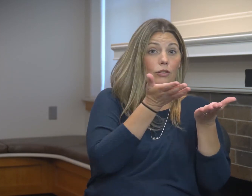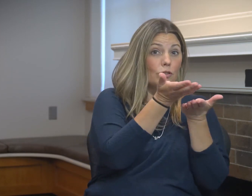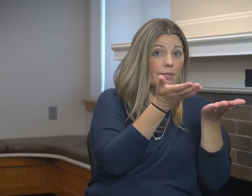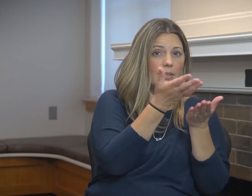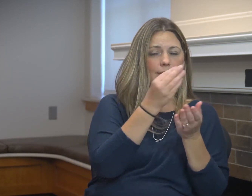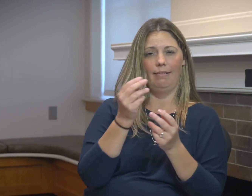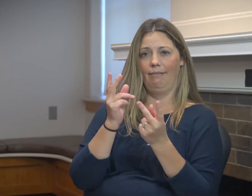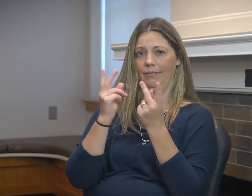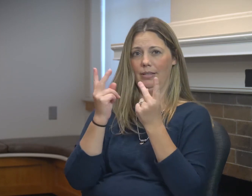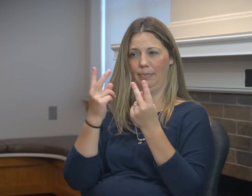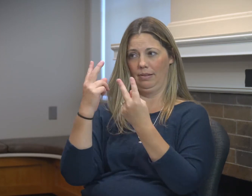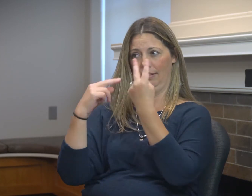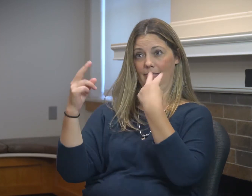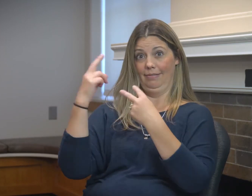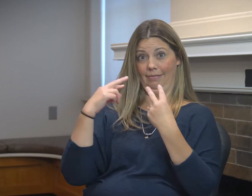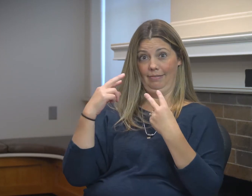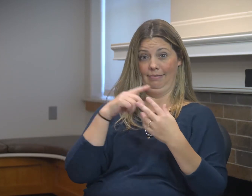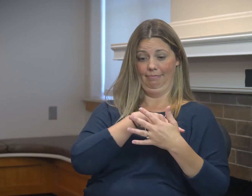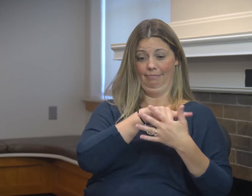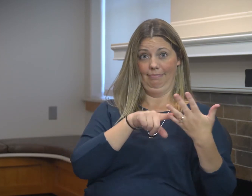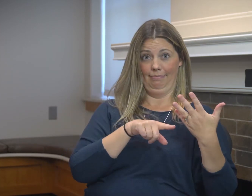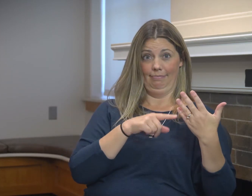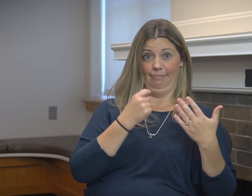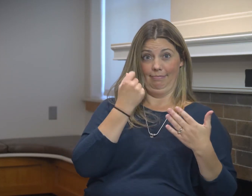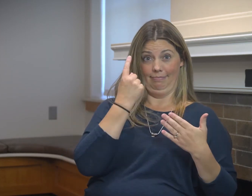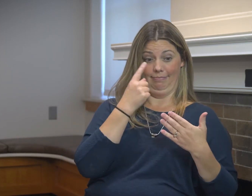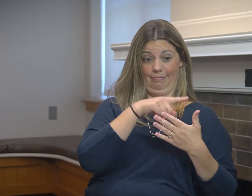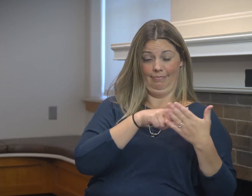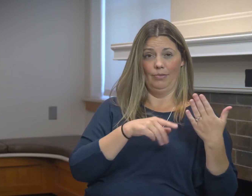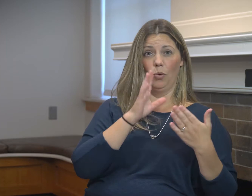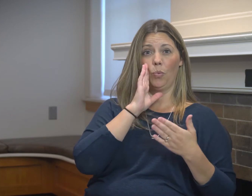And lastly, statewide services and visibility.